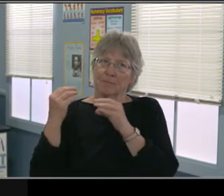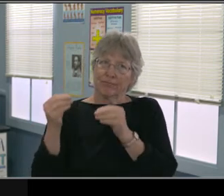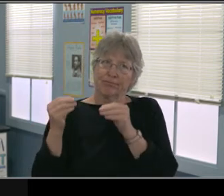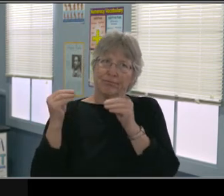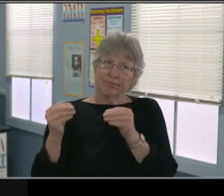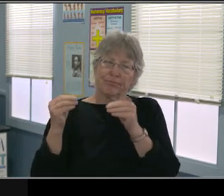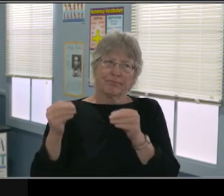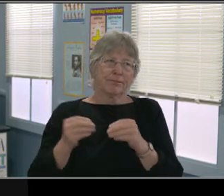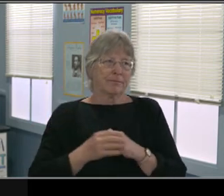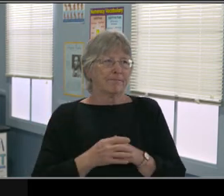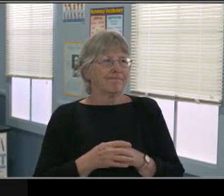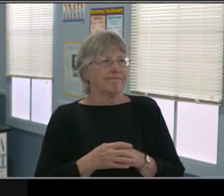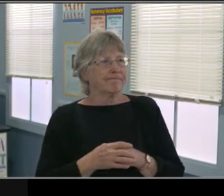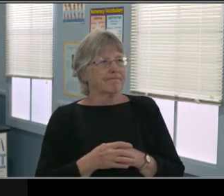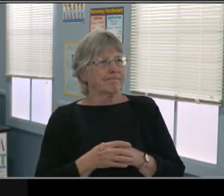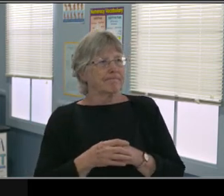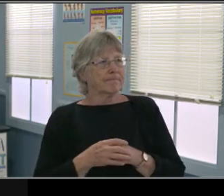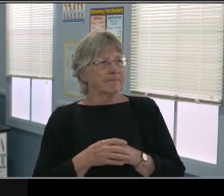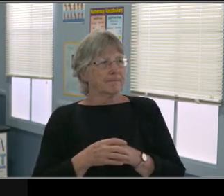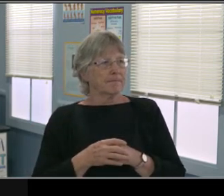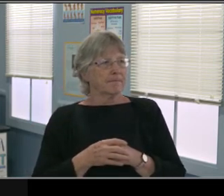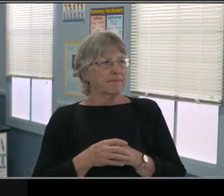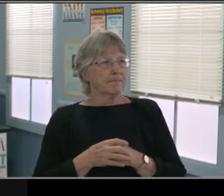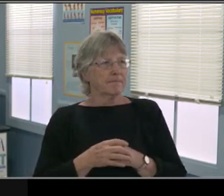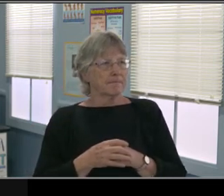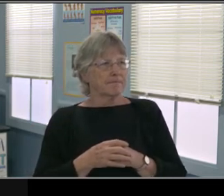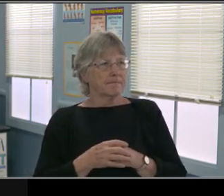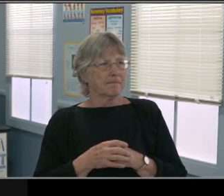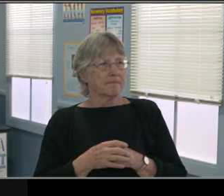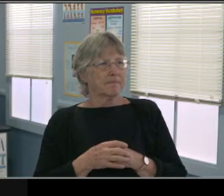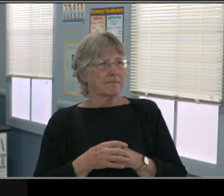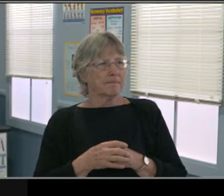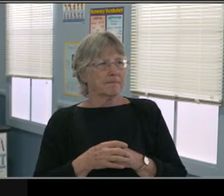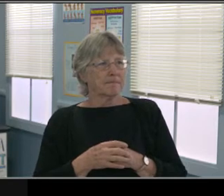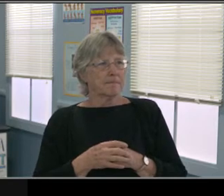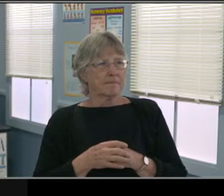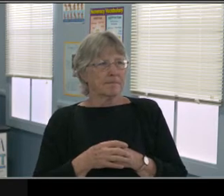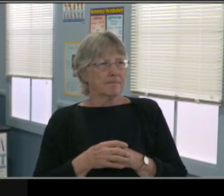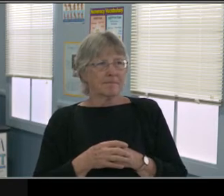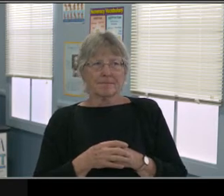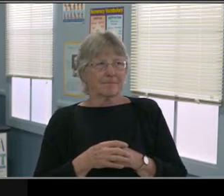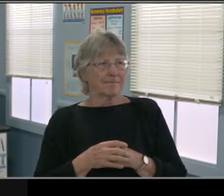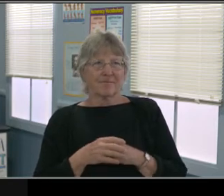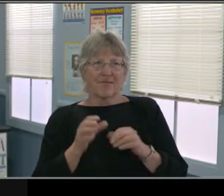Don't say it when you're still hot. And then consistency